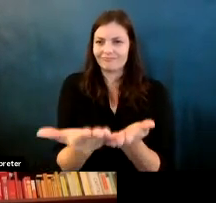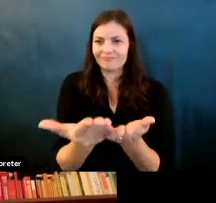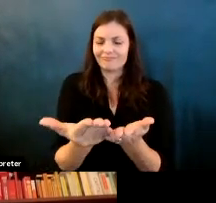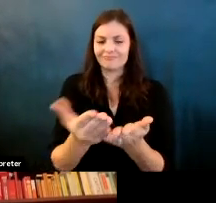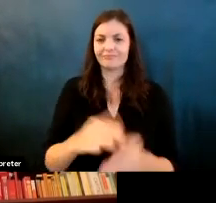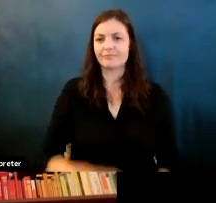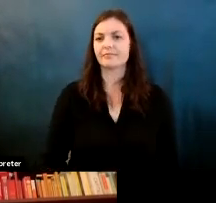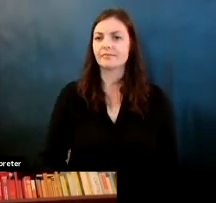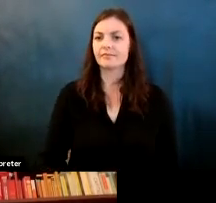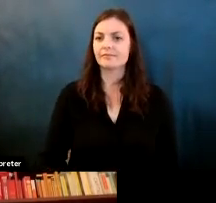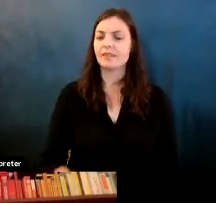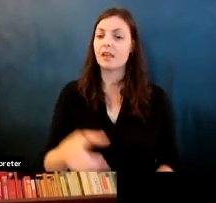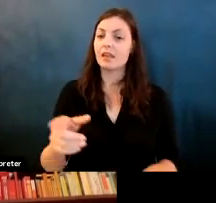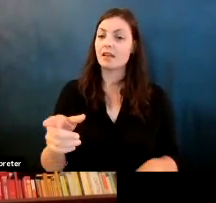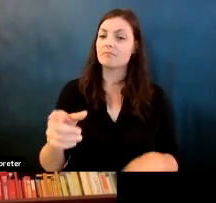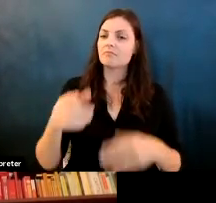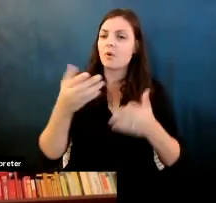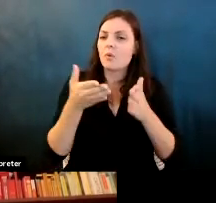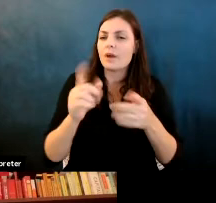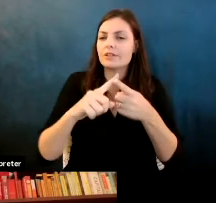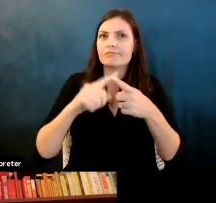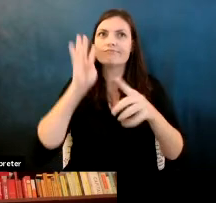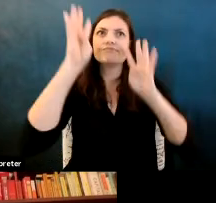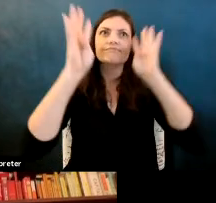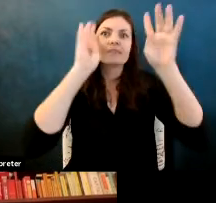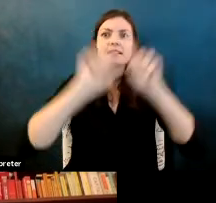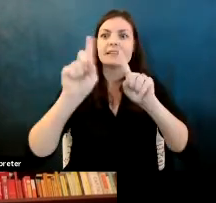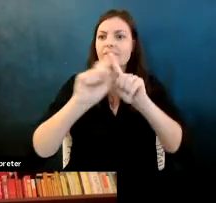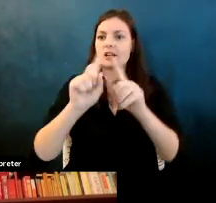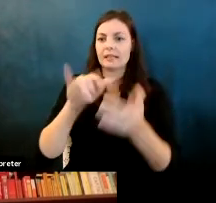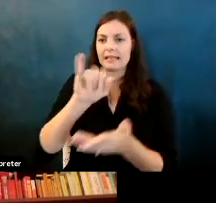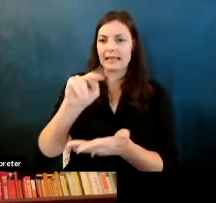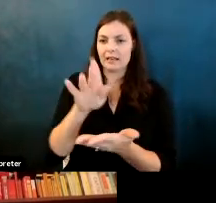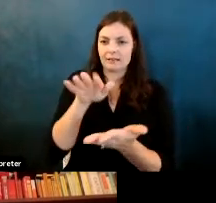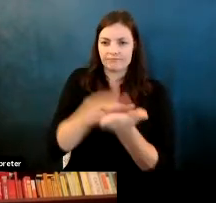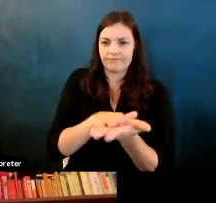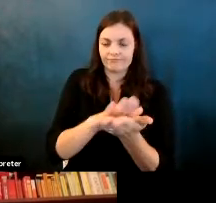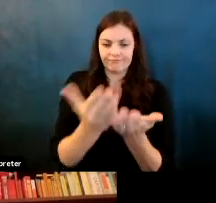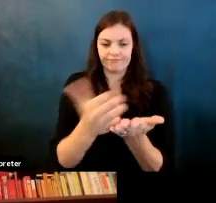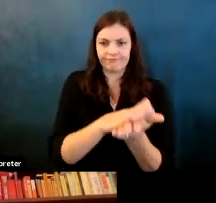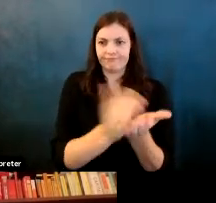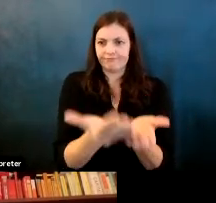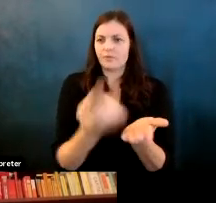Martin Wattenberg: That gave us a way to create sort of an infinite number of inkblots we picked a couple of artificially generated inkblots.